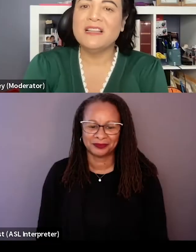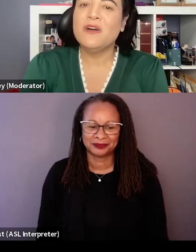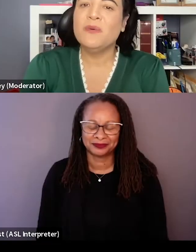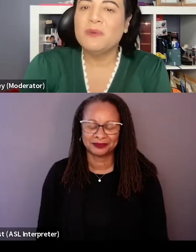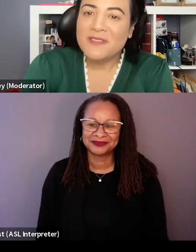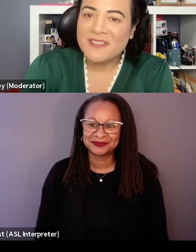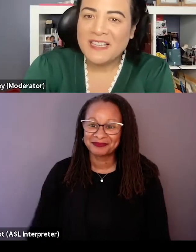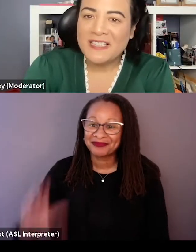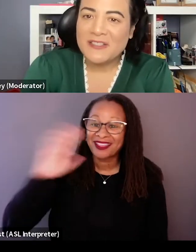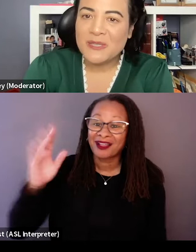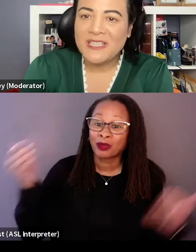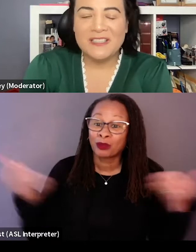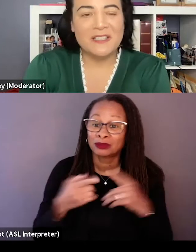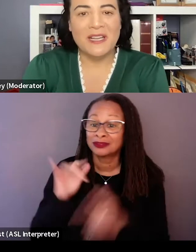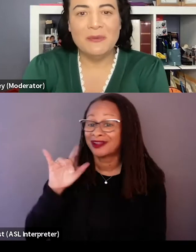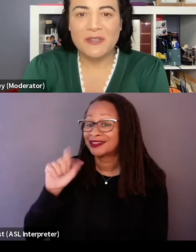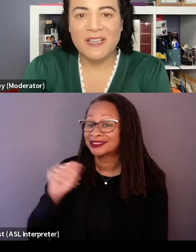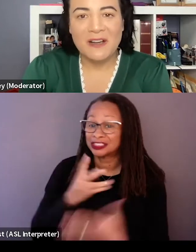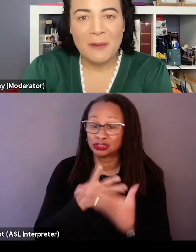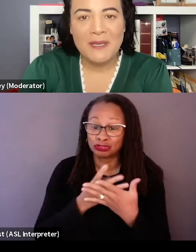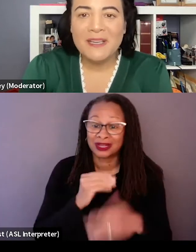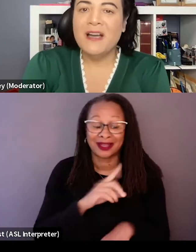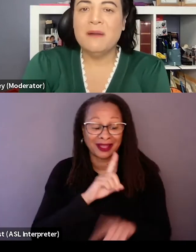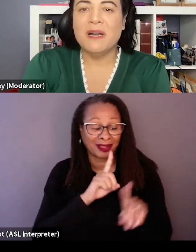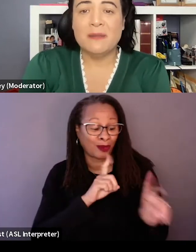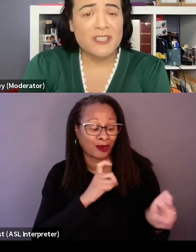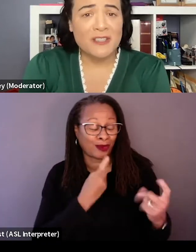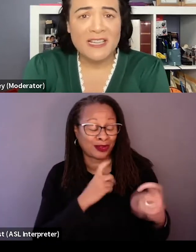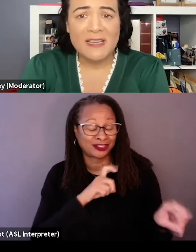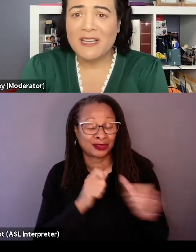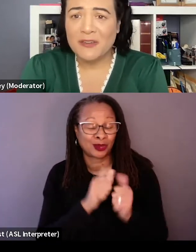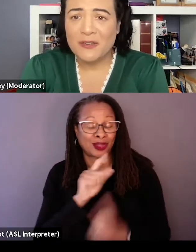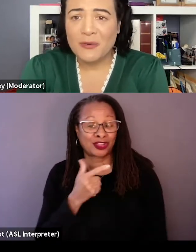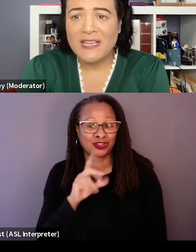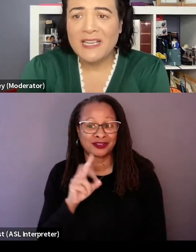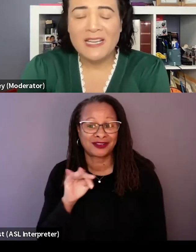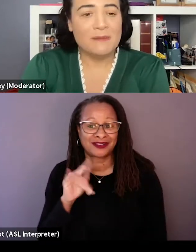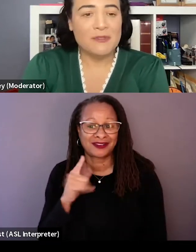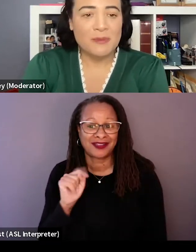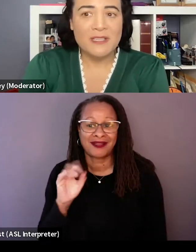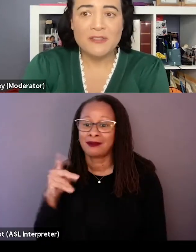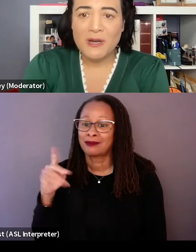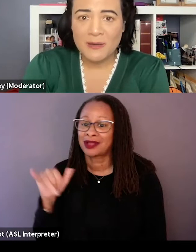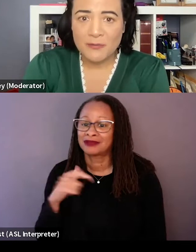Hello and welcome to this IDA screening and Q and Q with "Goodnight Oppy." My name's Janelle Riley, I'm an editor of Variety and I am so pleased to welcome